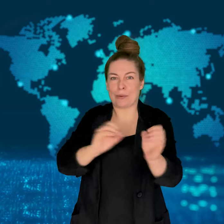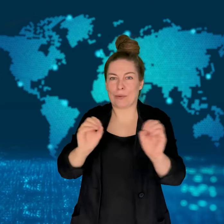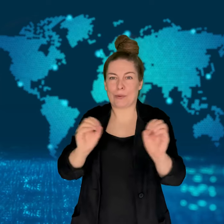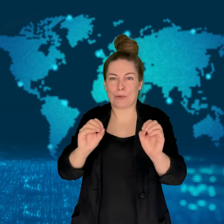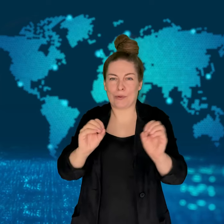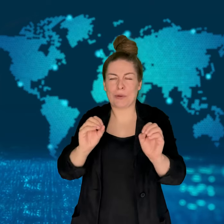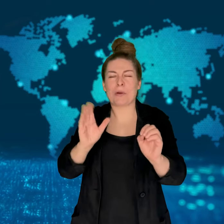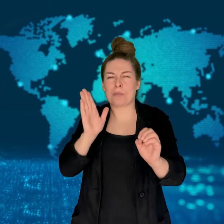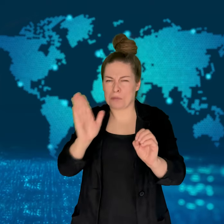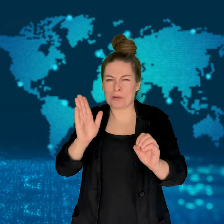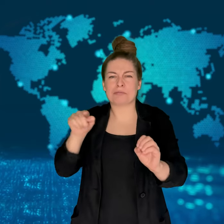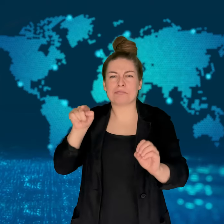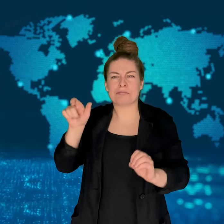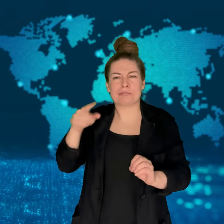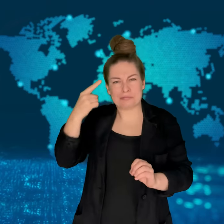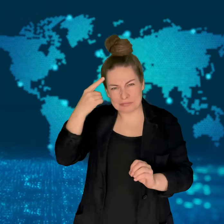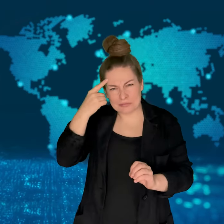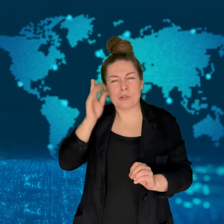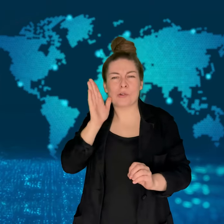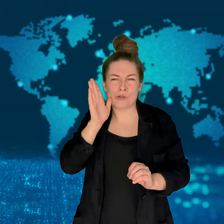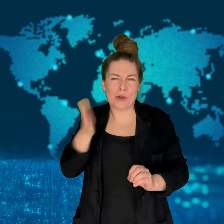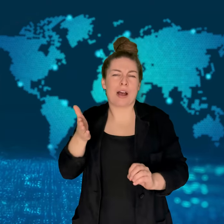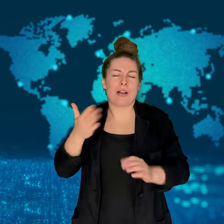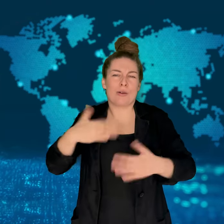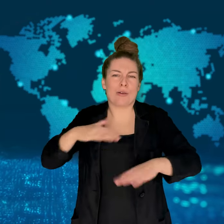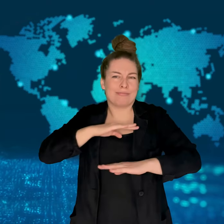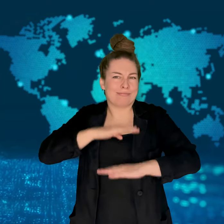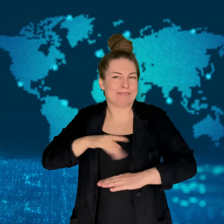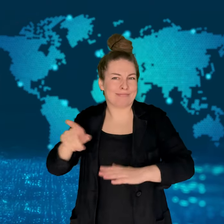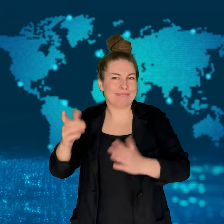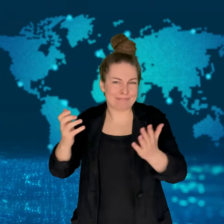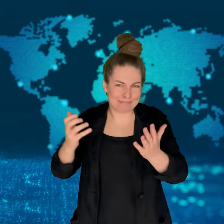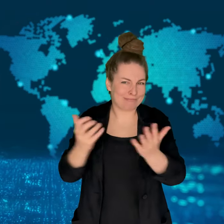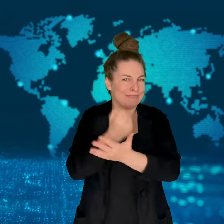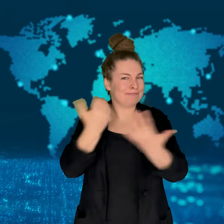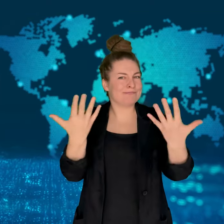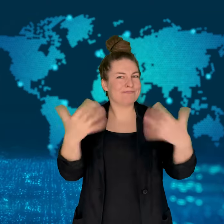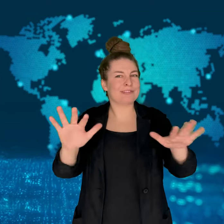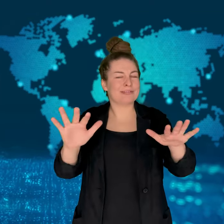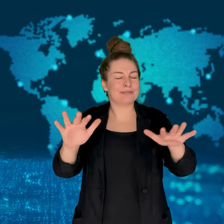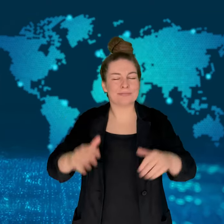Garner said this did not take away from what she had accomplished.